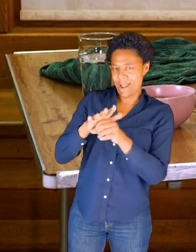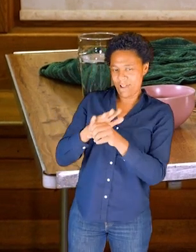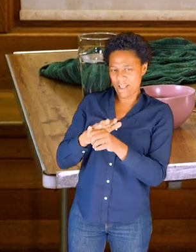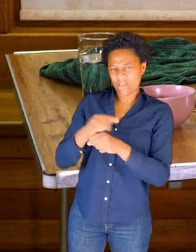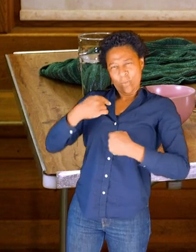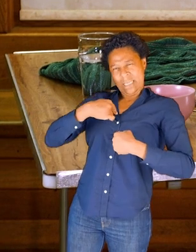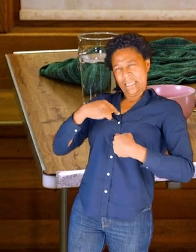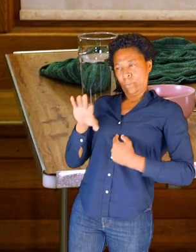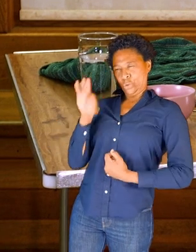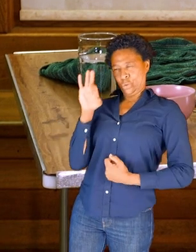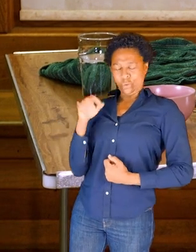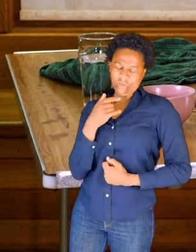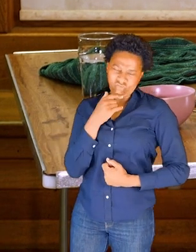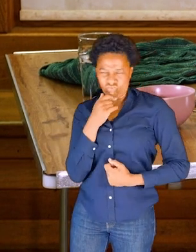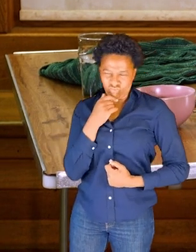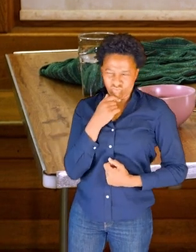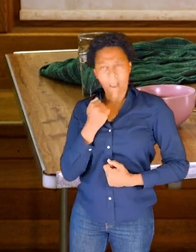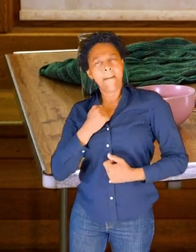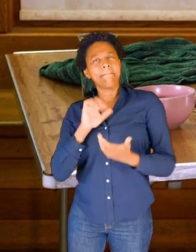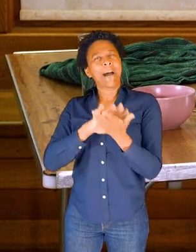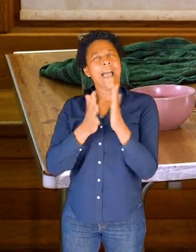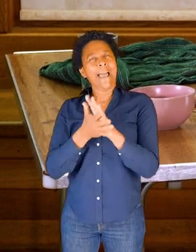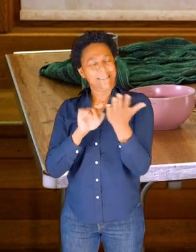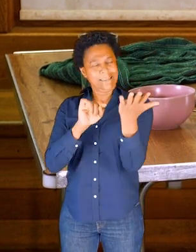So for me, I'm going to choose a bone in my hand.